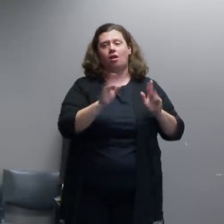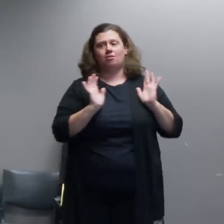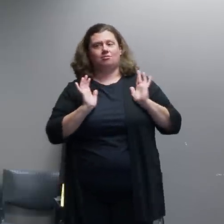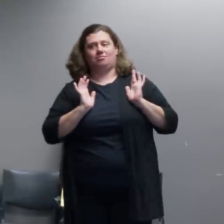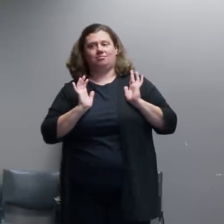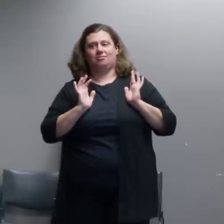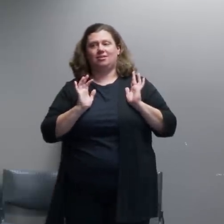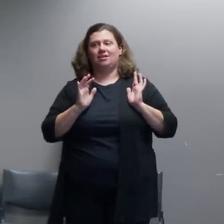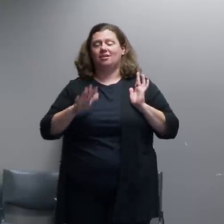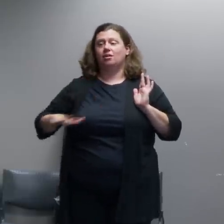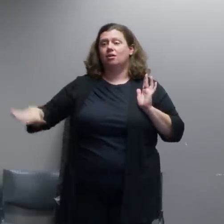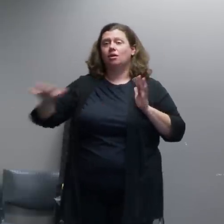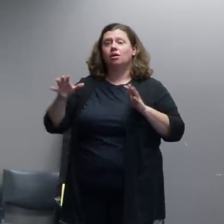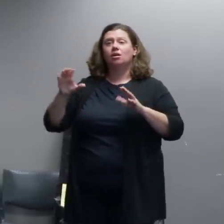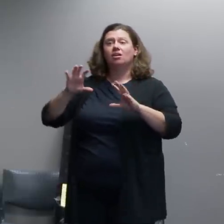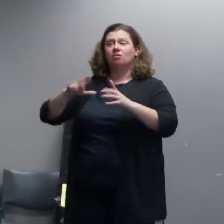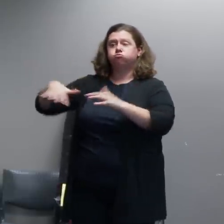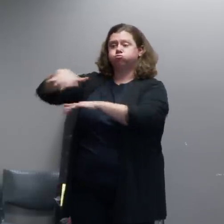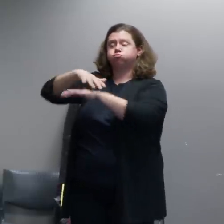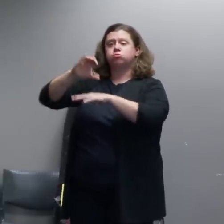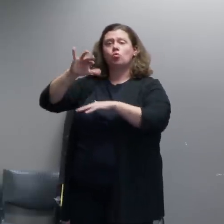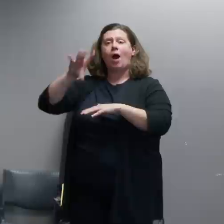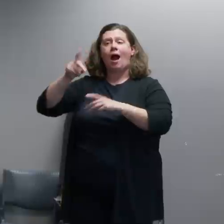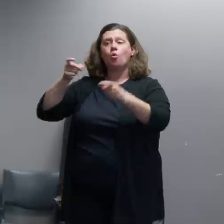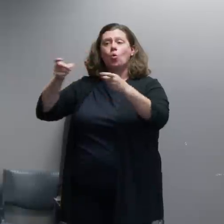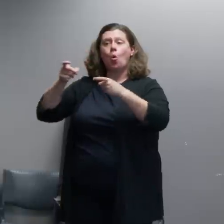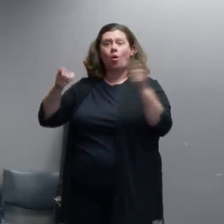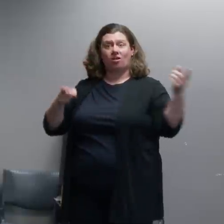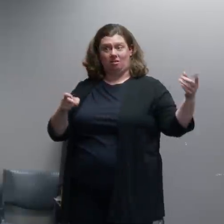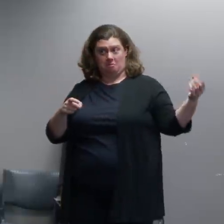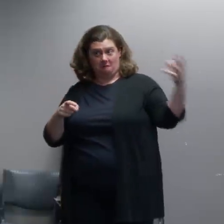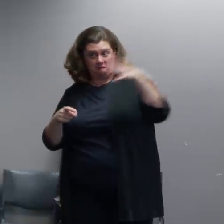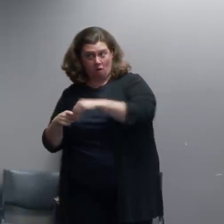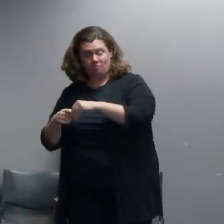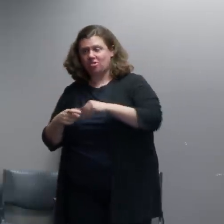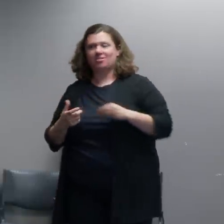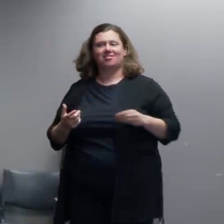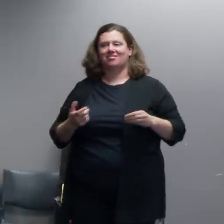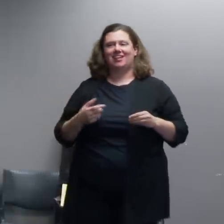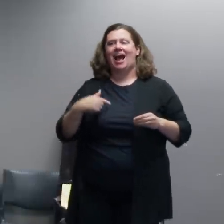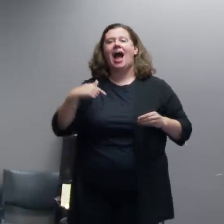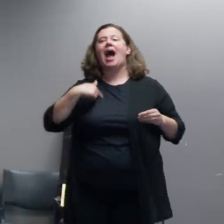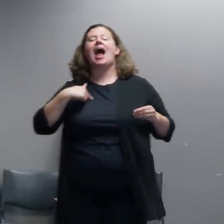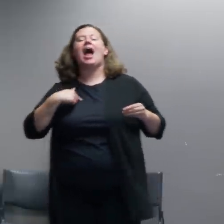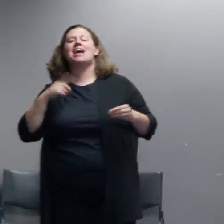as long as it and and you'd really need to ask them exactly where their authority goes but my understanding of it is